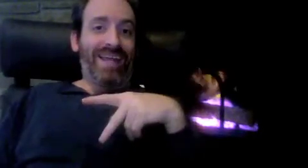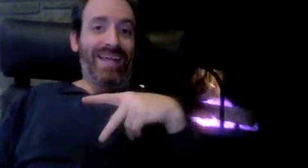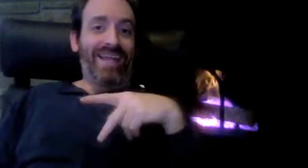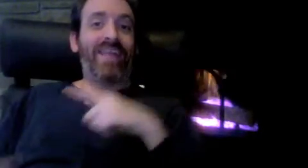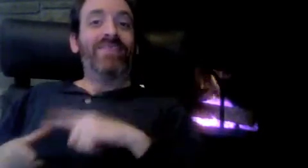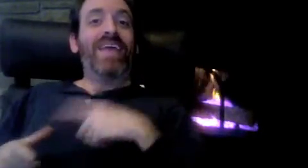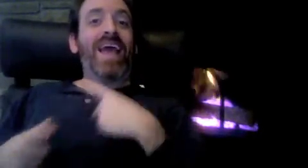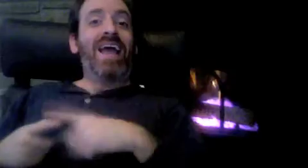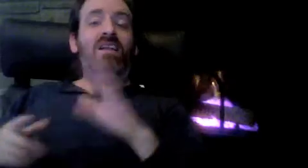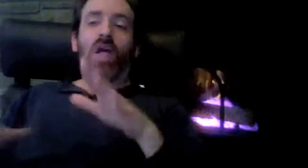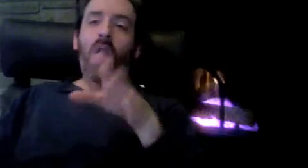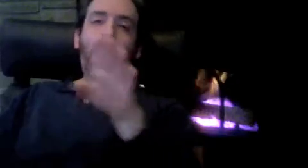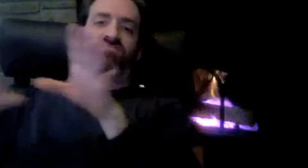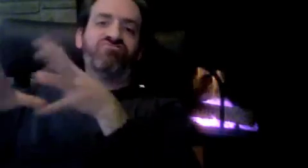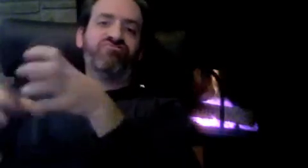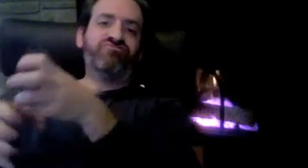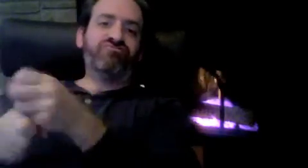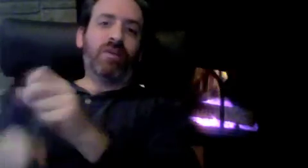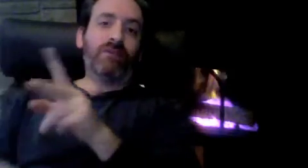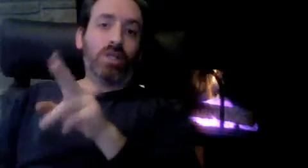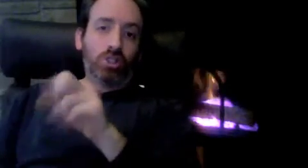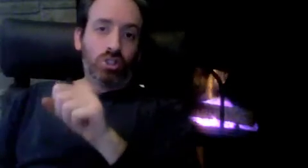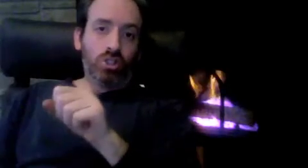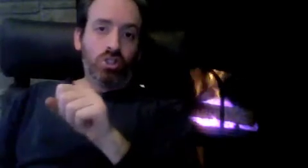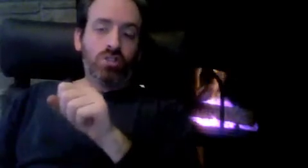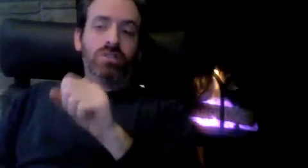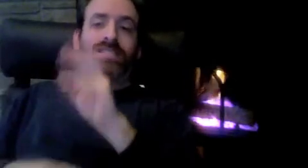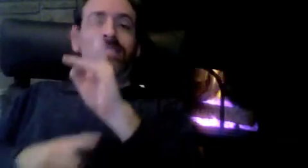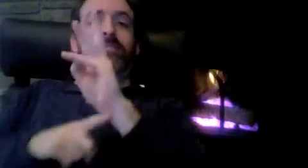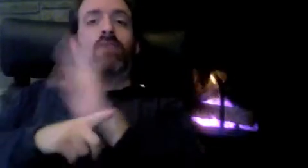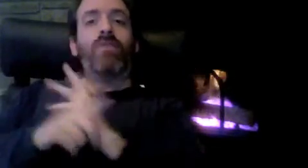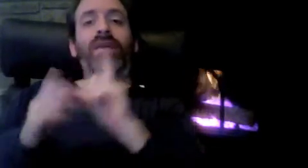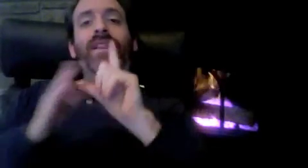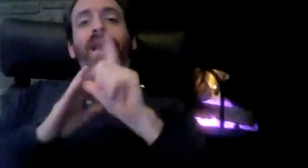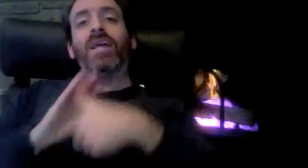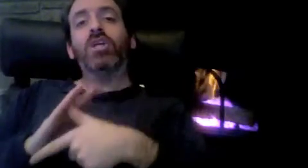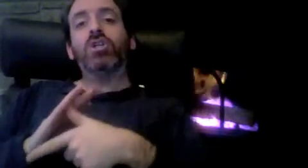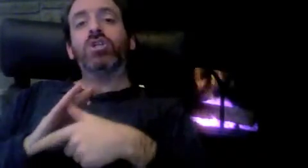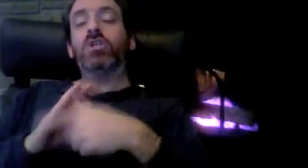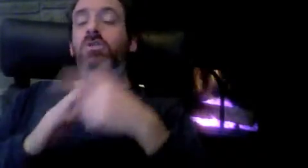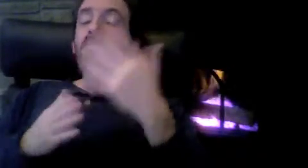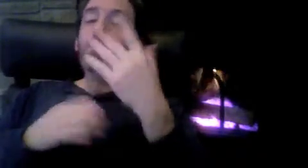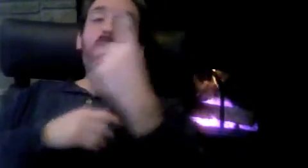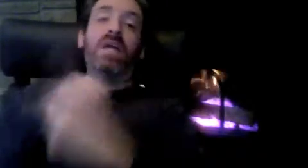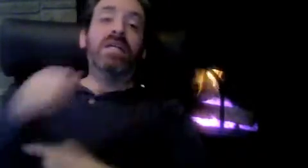I'm afraid of people at FCC who think it's (FNPRM) is okay due to lack of getting any responses from you.